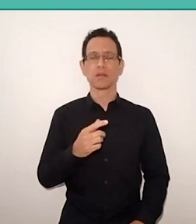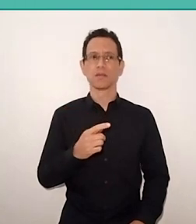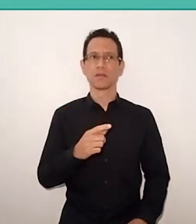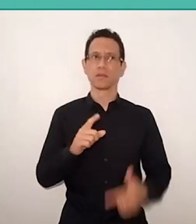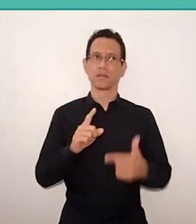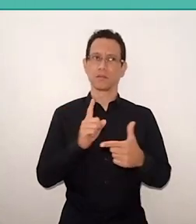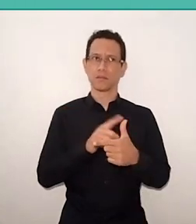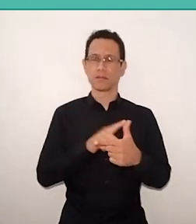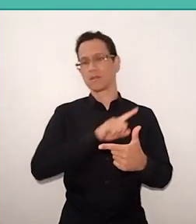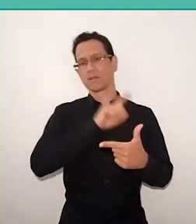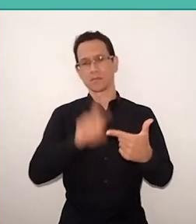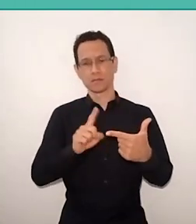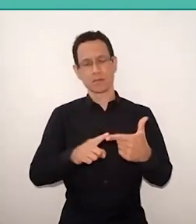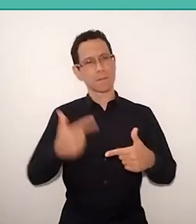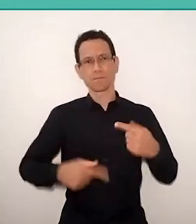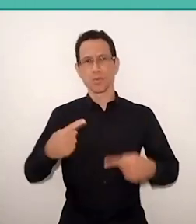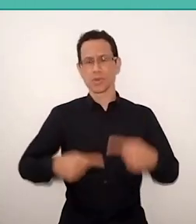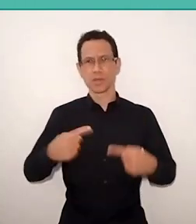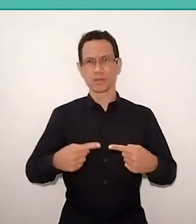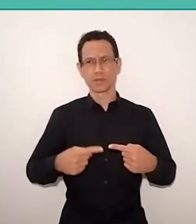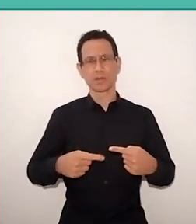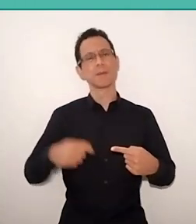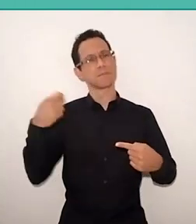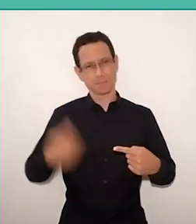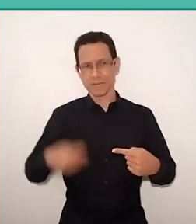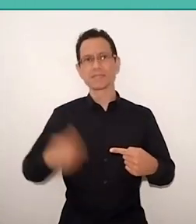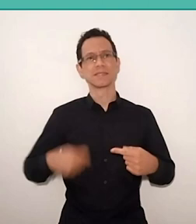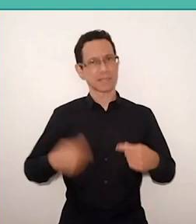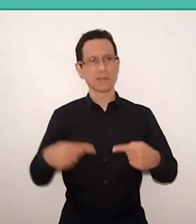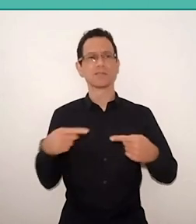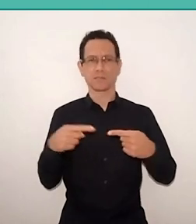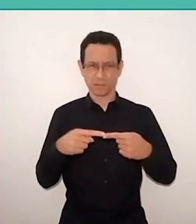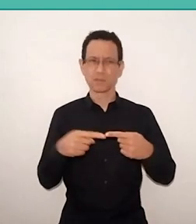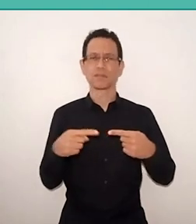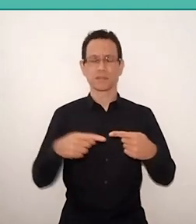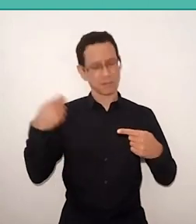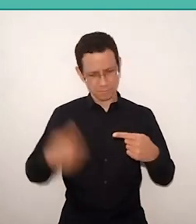And I never understood that, I always challenged Paulo Freire, saying that I was not literate…